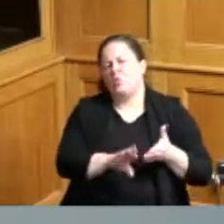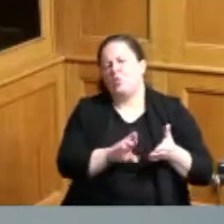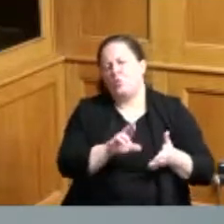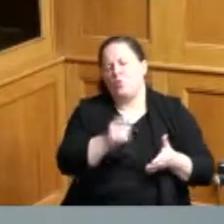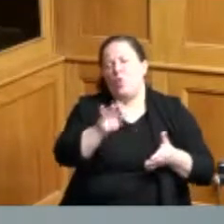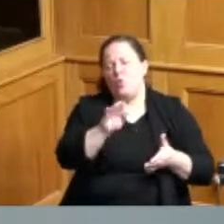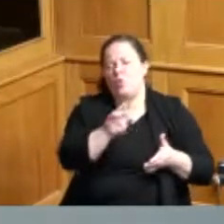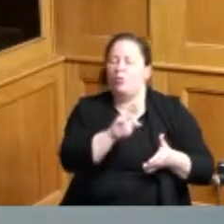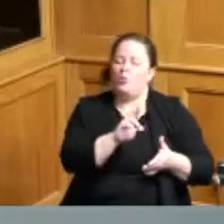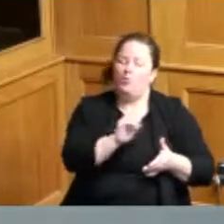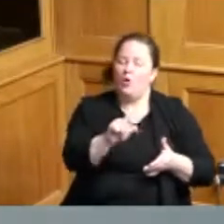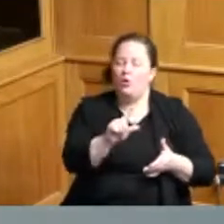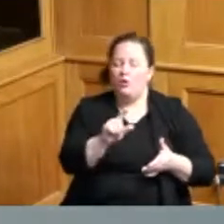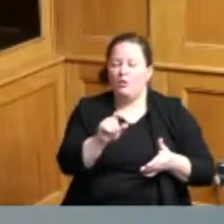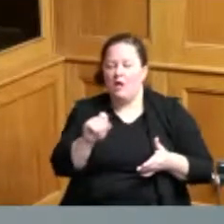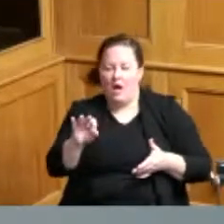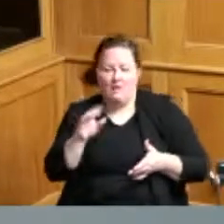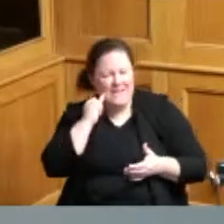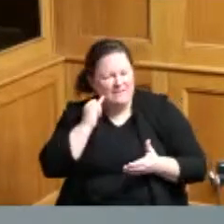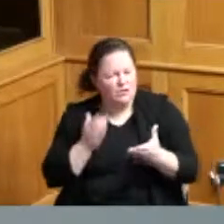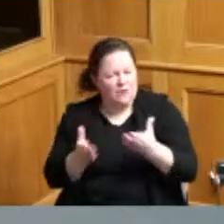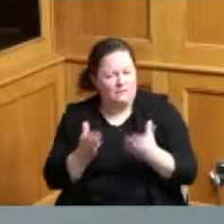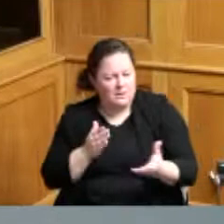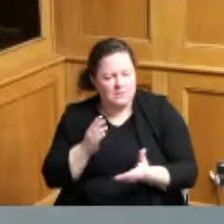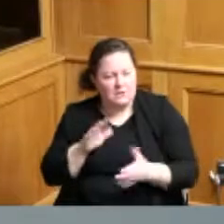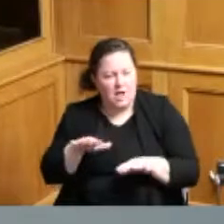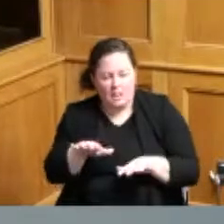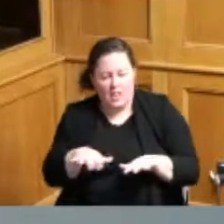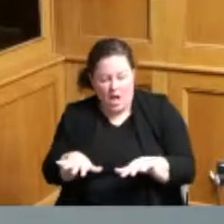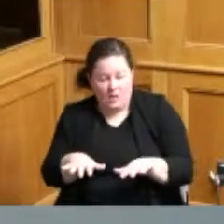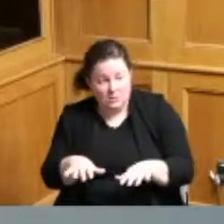so in this particular case john I don't know if you know exactly the parcel that it is